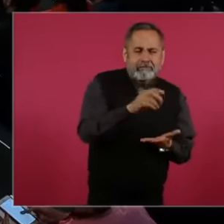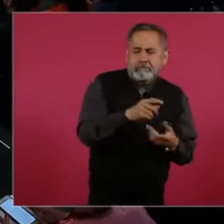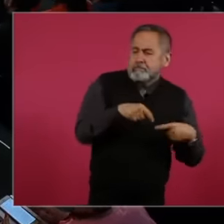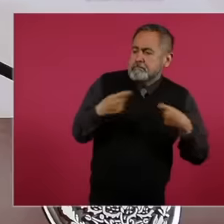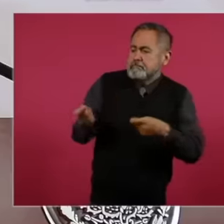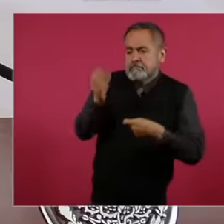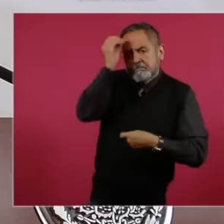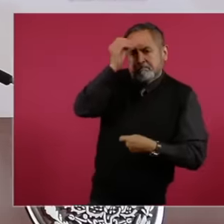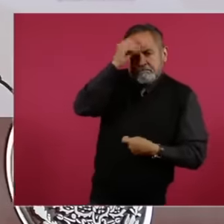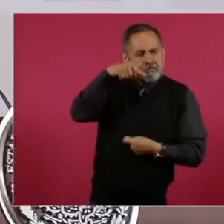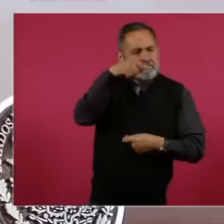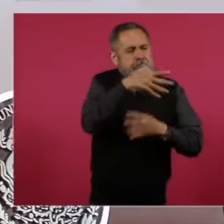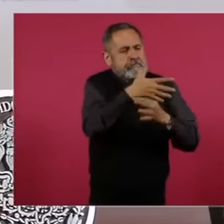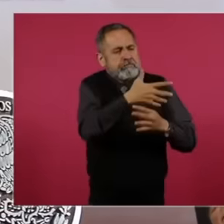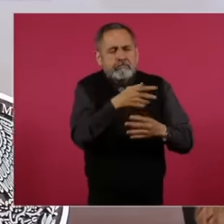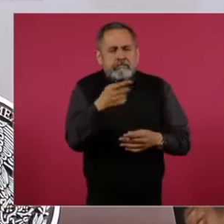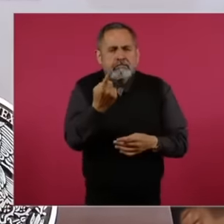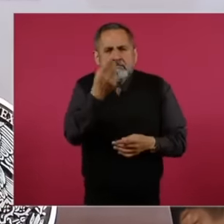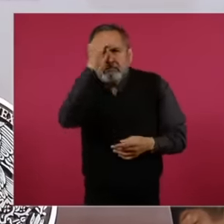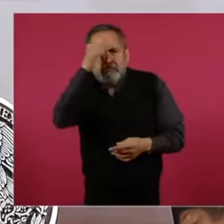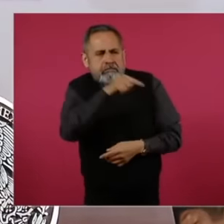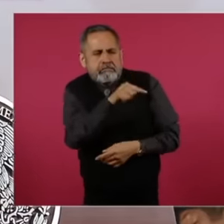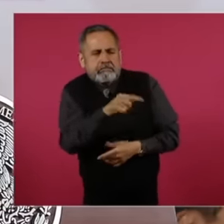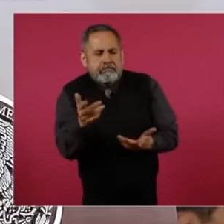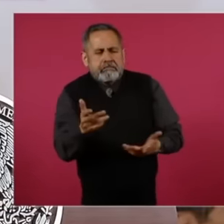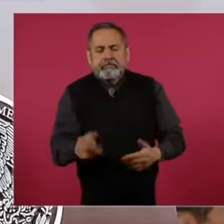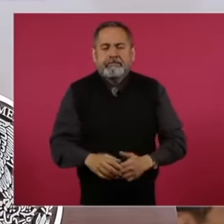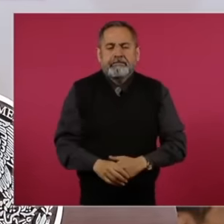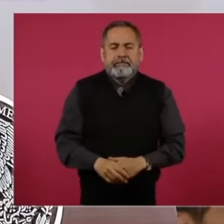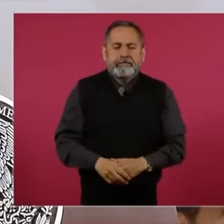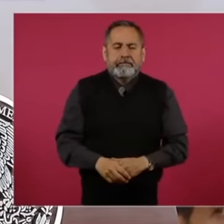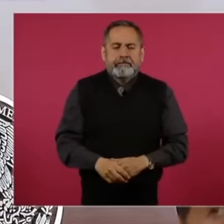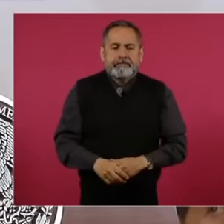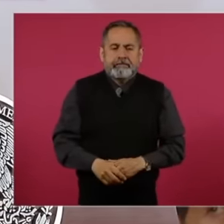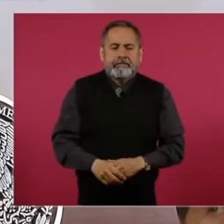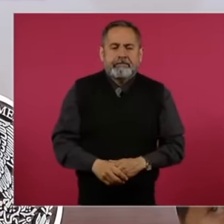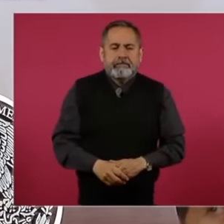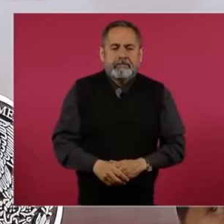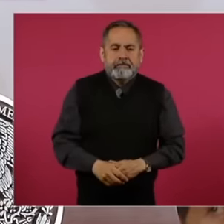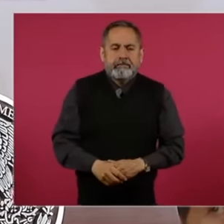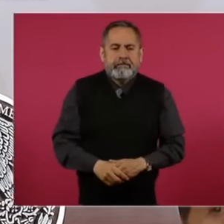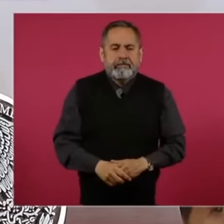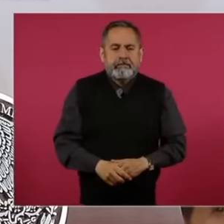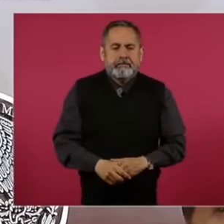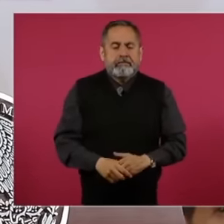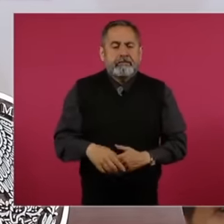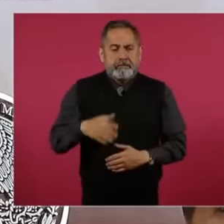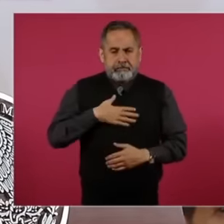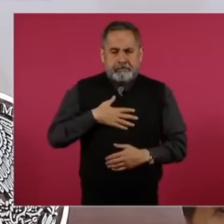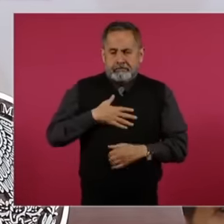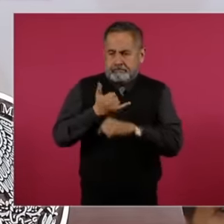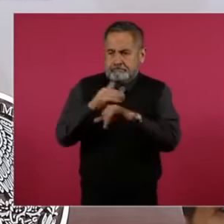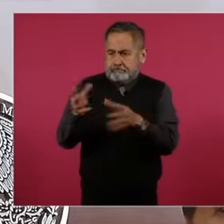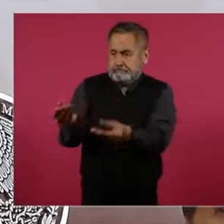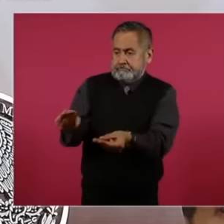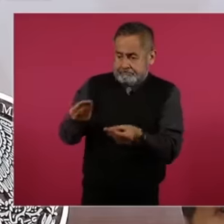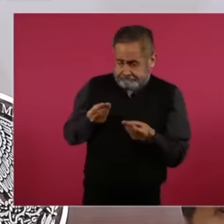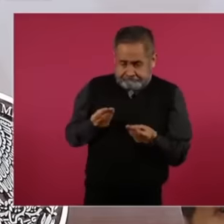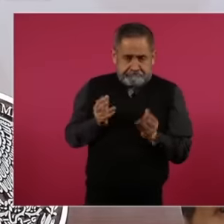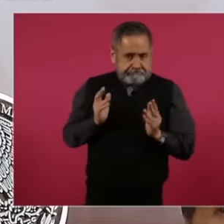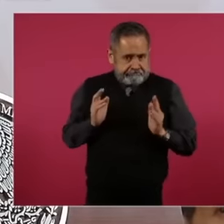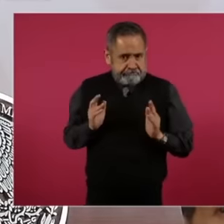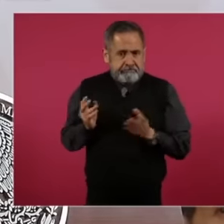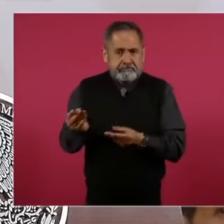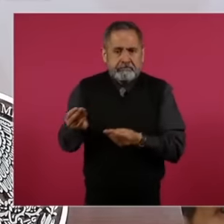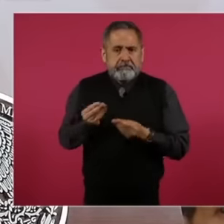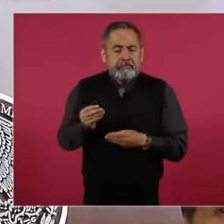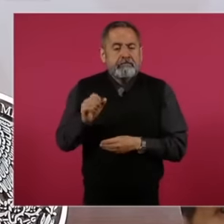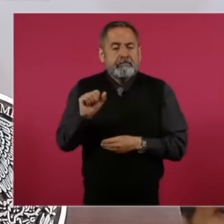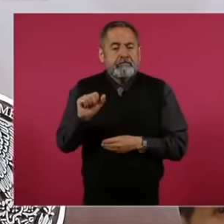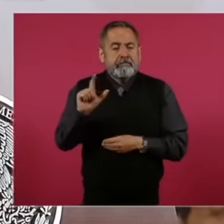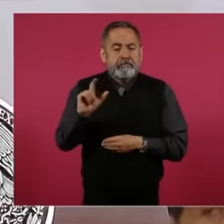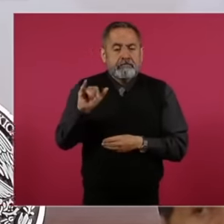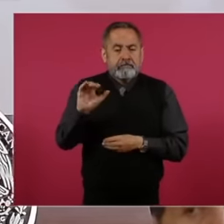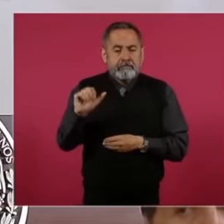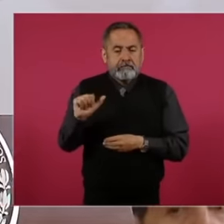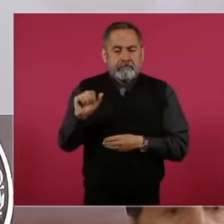I have the information that Alicia Barca, the Secretary of